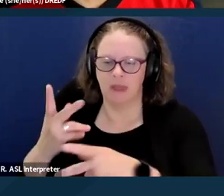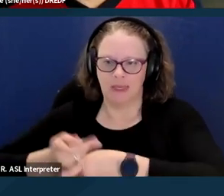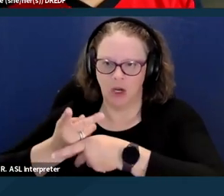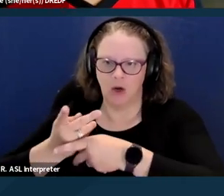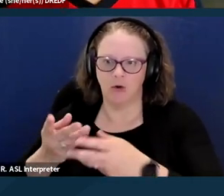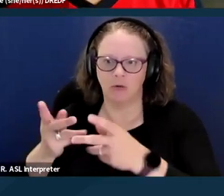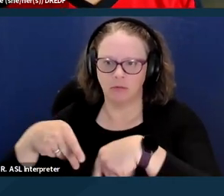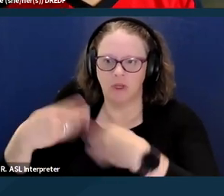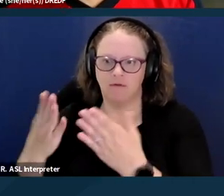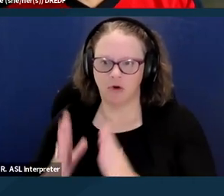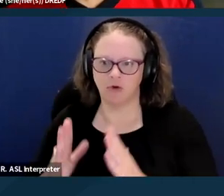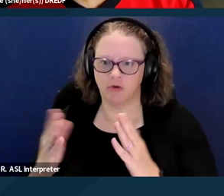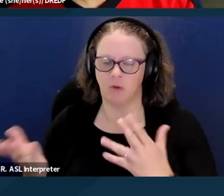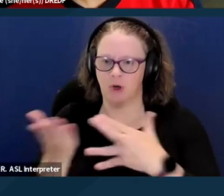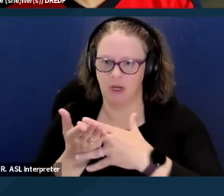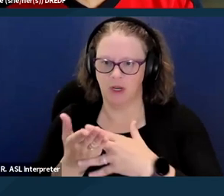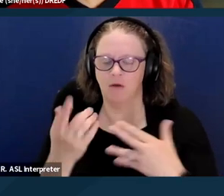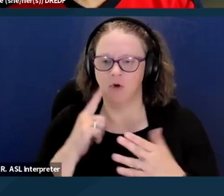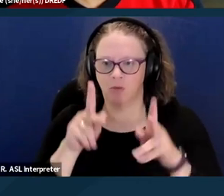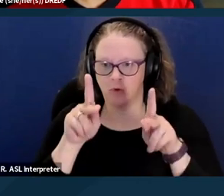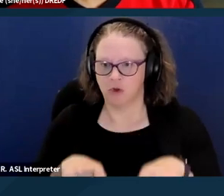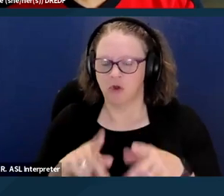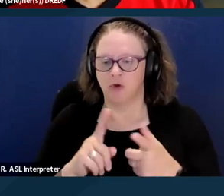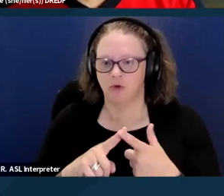who is receiving personal care assistance from a family member,